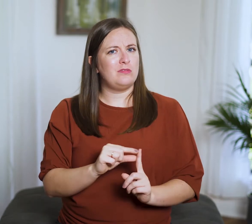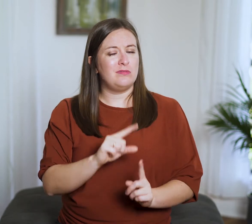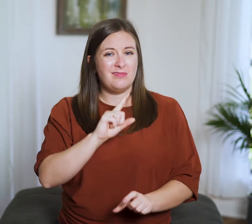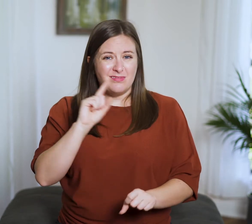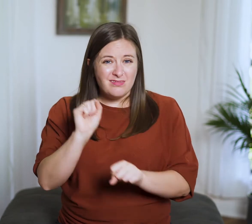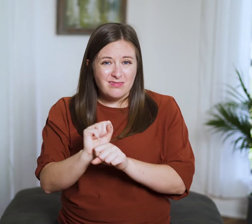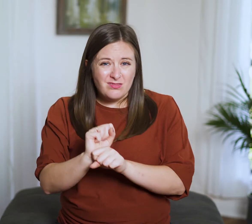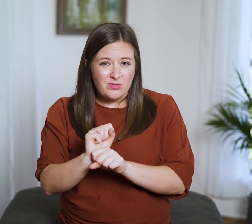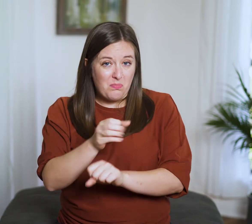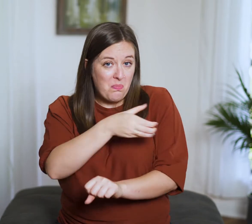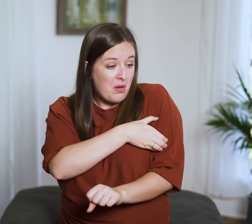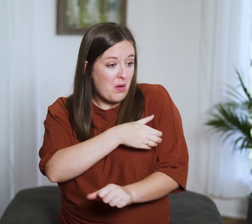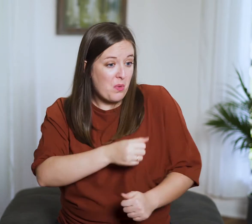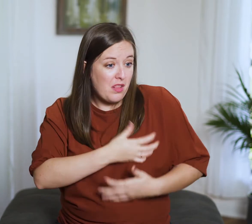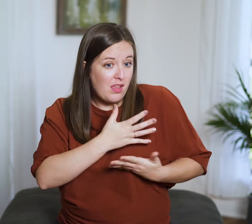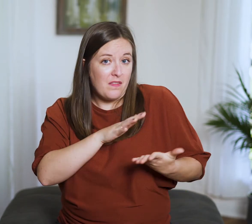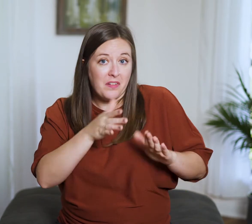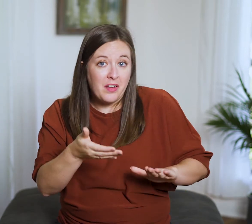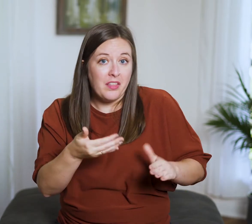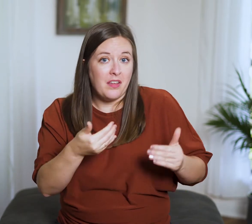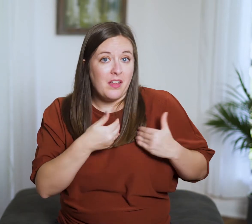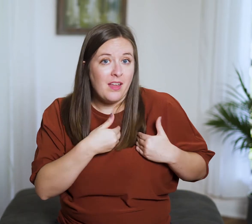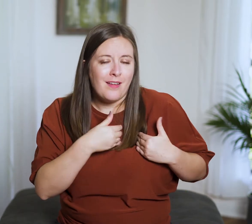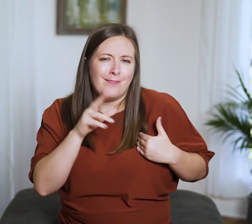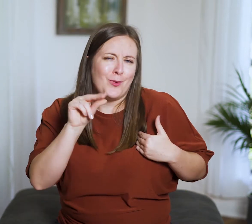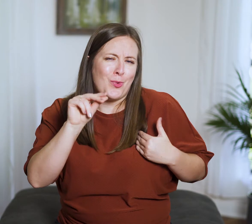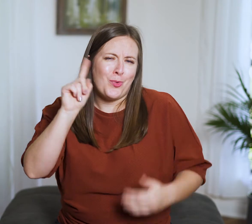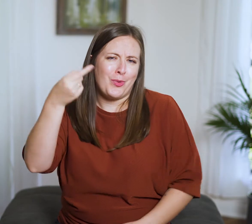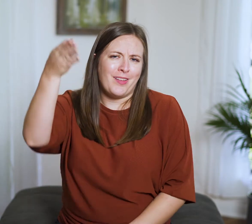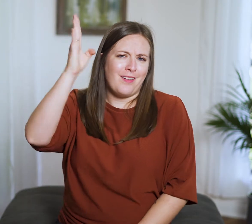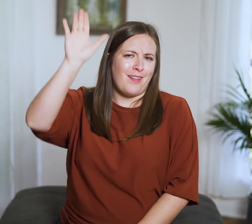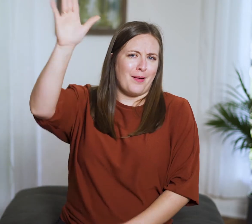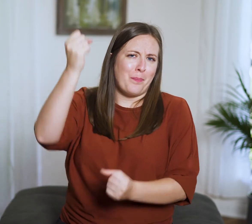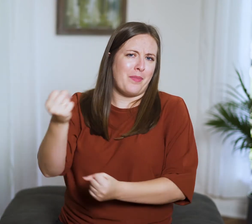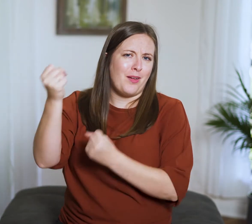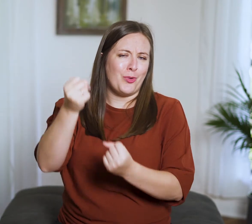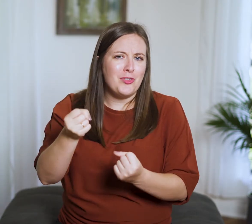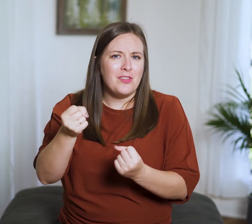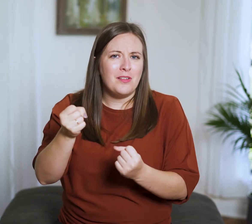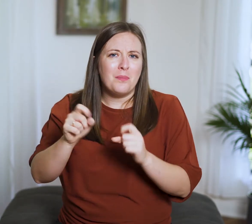While our words may not have the literal power of life and death— that power belongs to God alone—